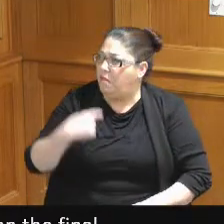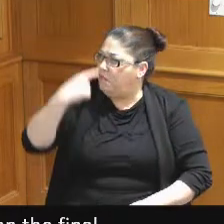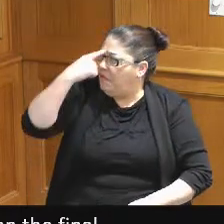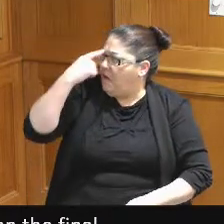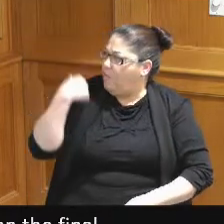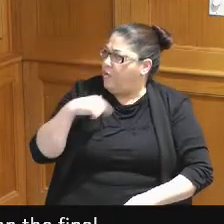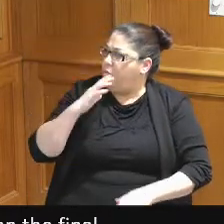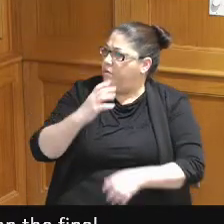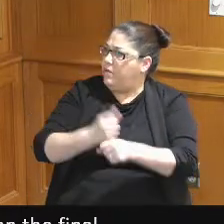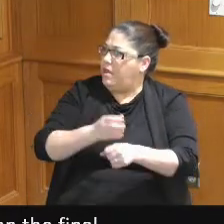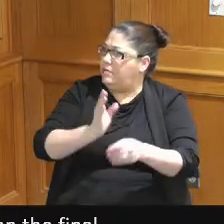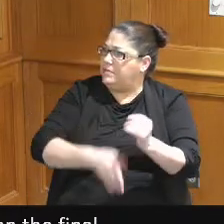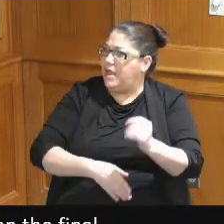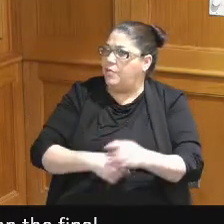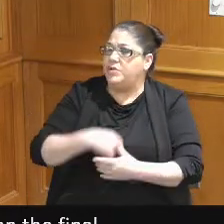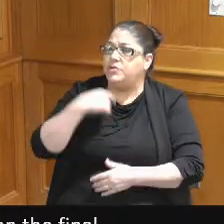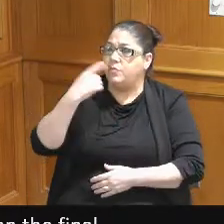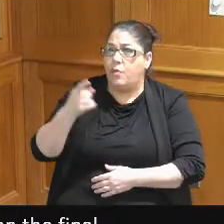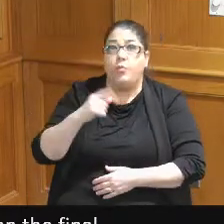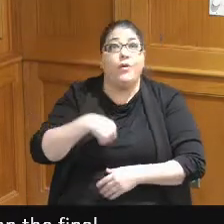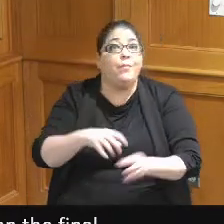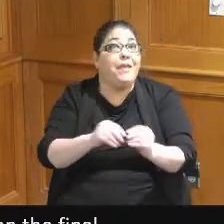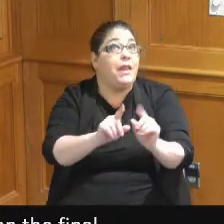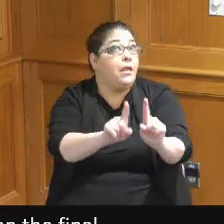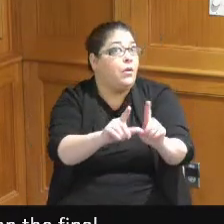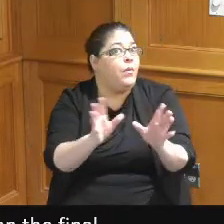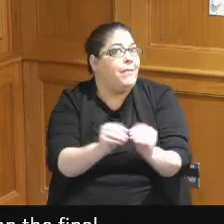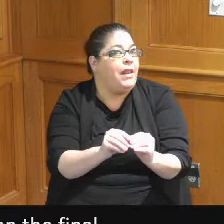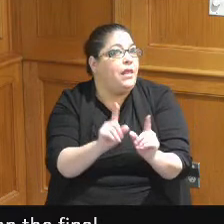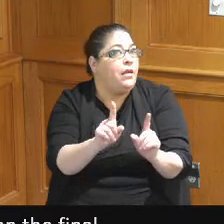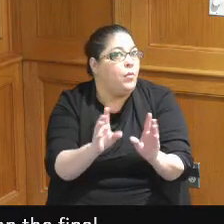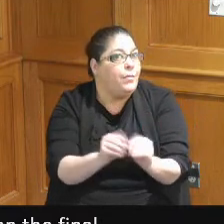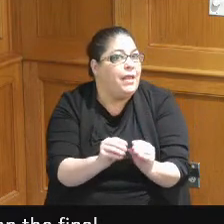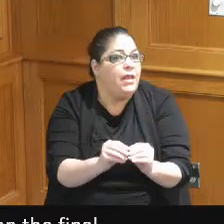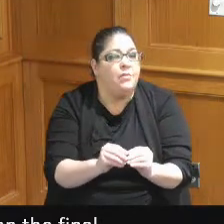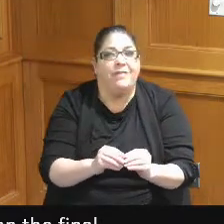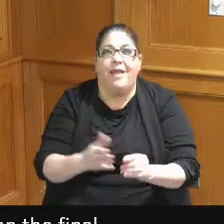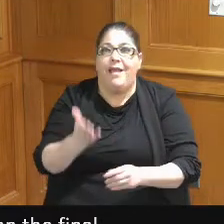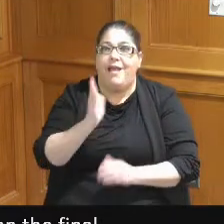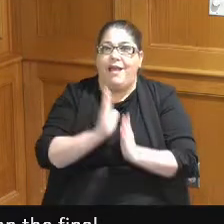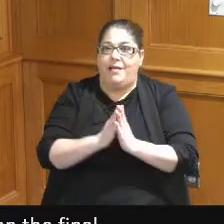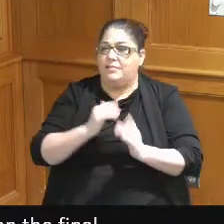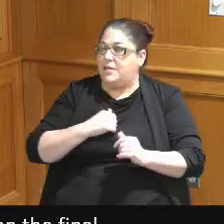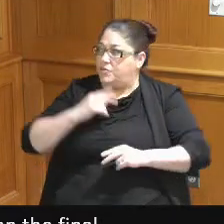this done we keep telling them we're meeting but we're asked to move with action on this